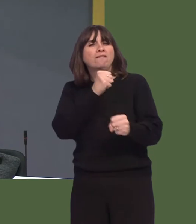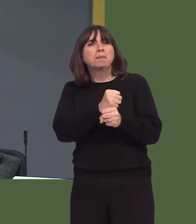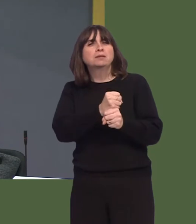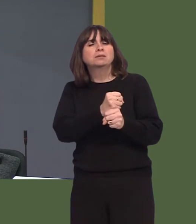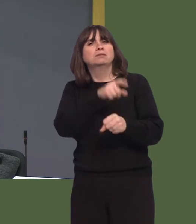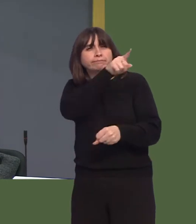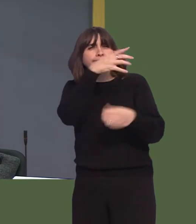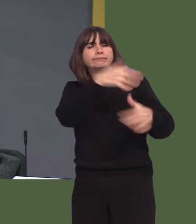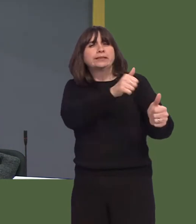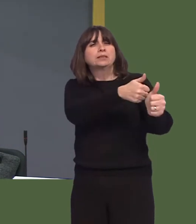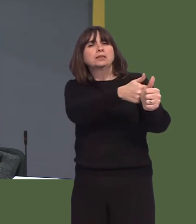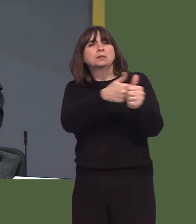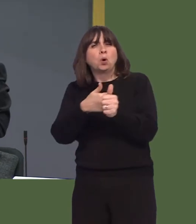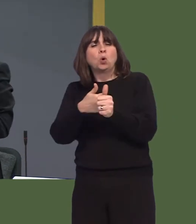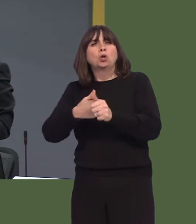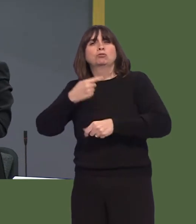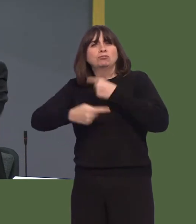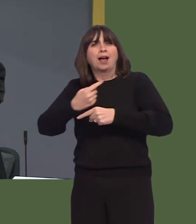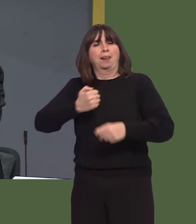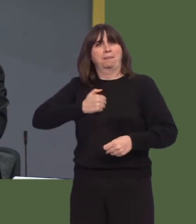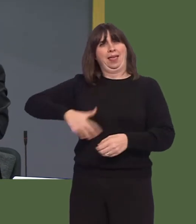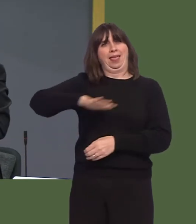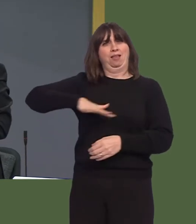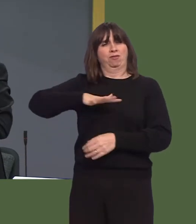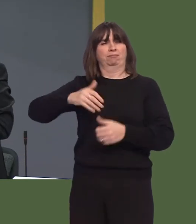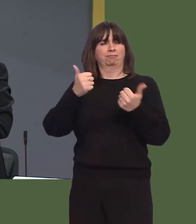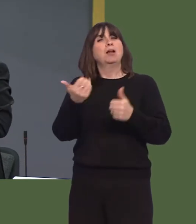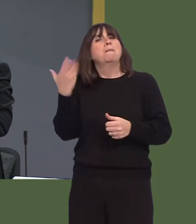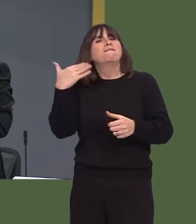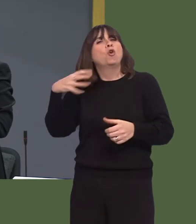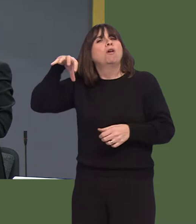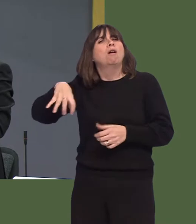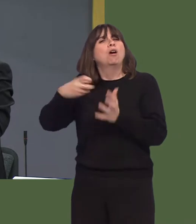support for E-Cycle in my constituency, which is the former Remploy plant that the Welsh